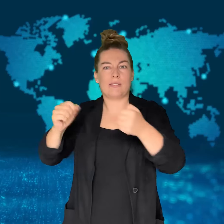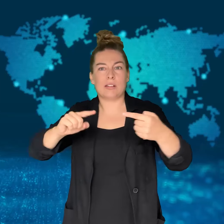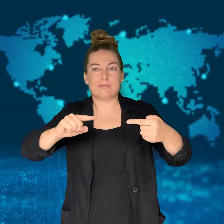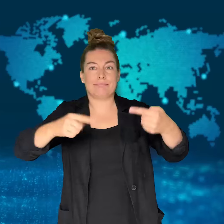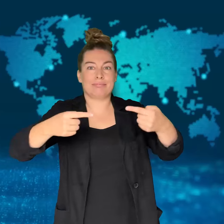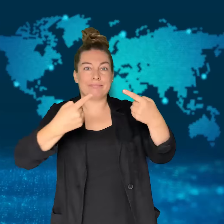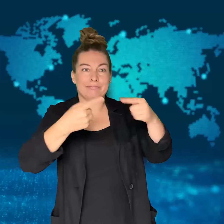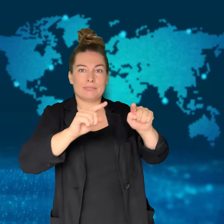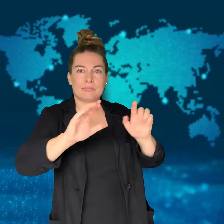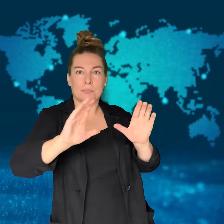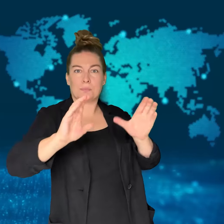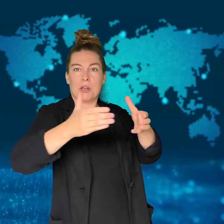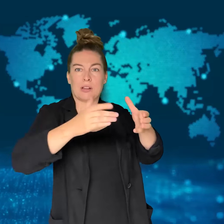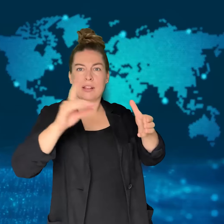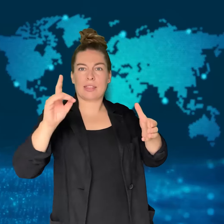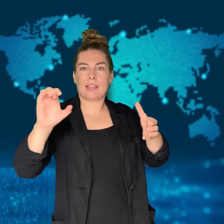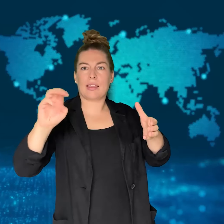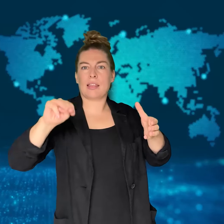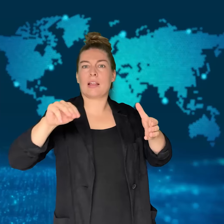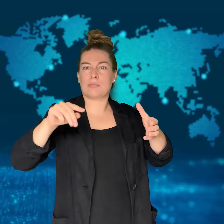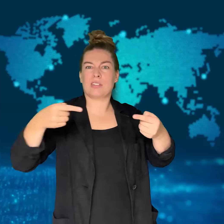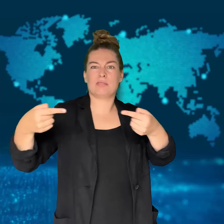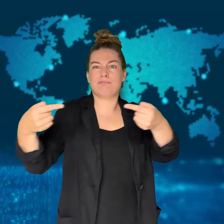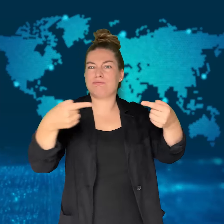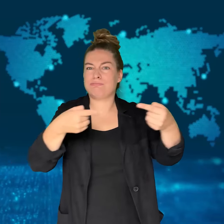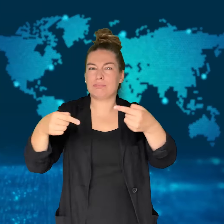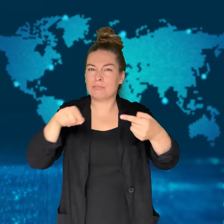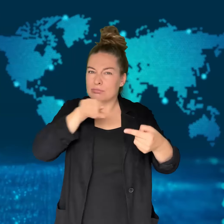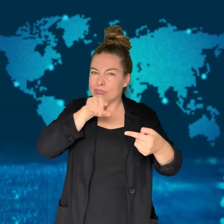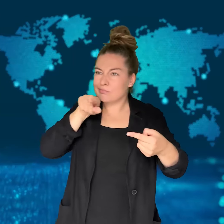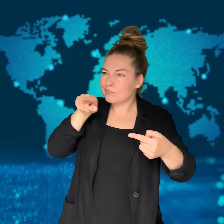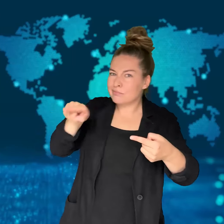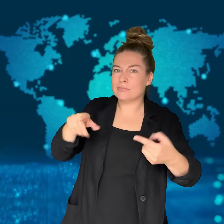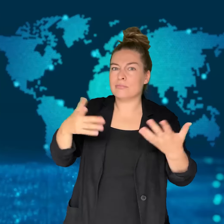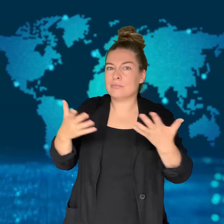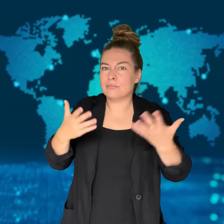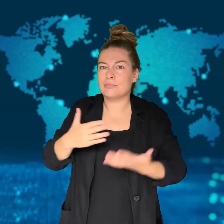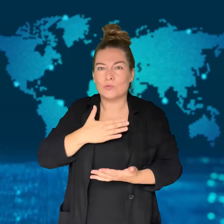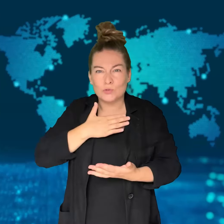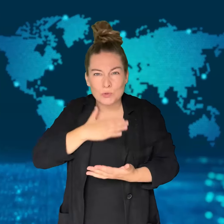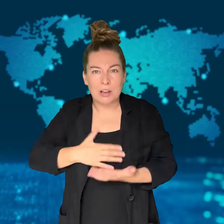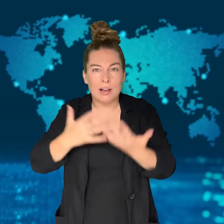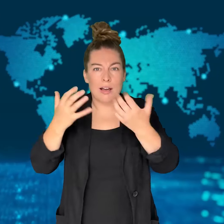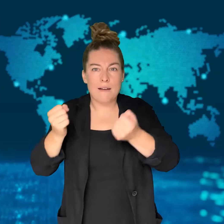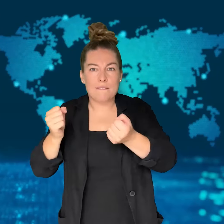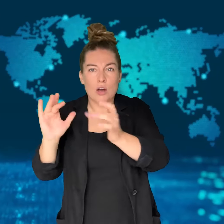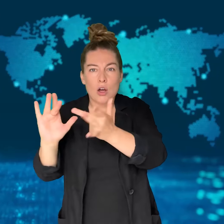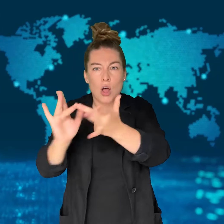the detaining and replacing a DEM Party mayor in southeast Turkey who was